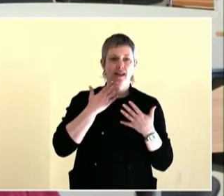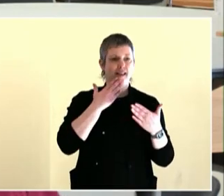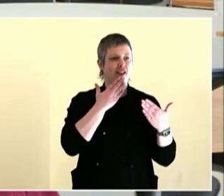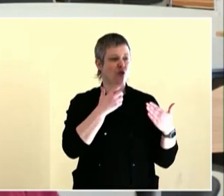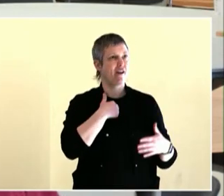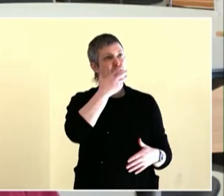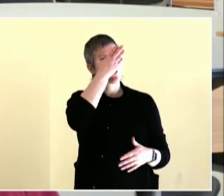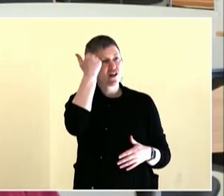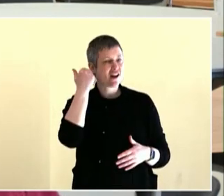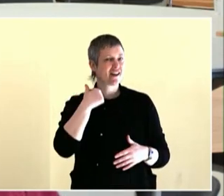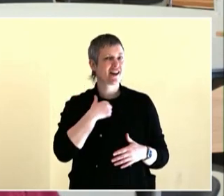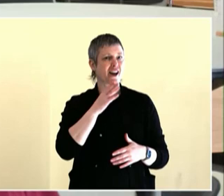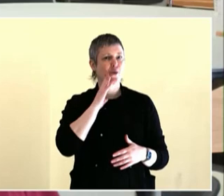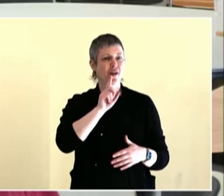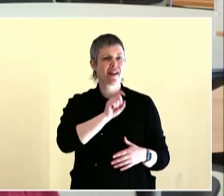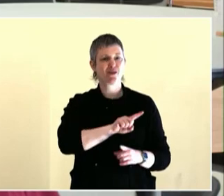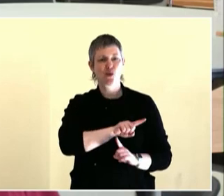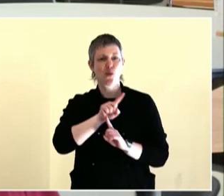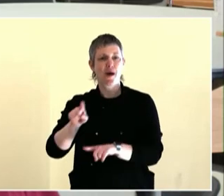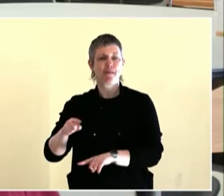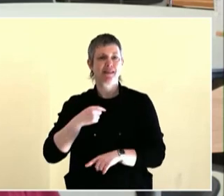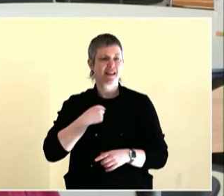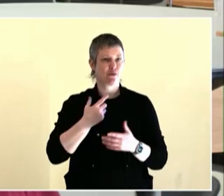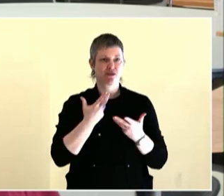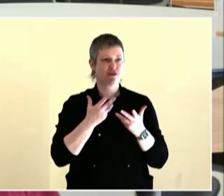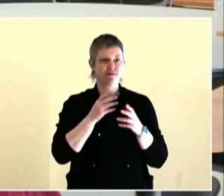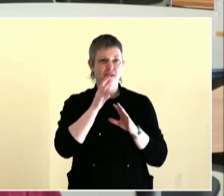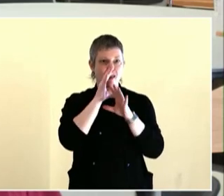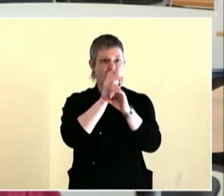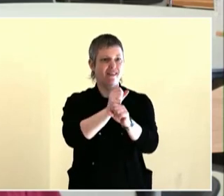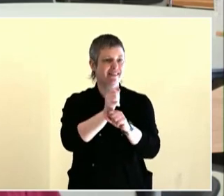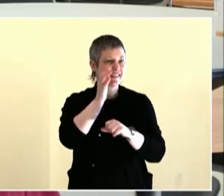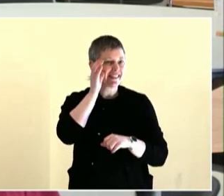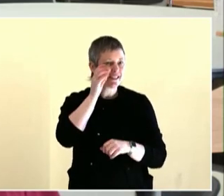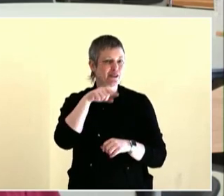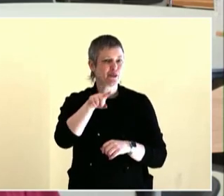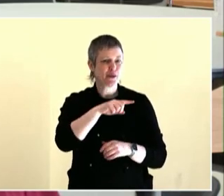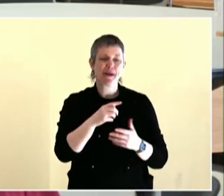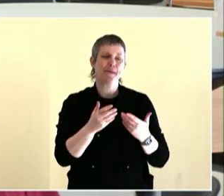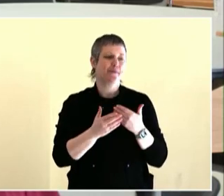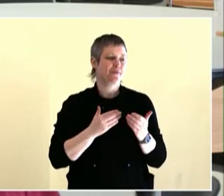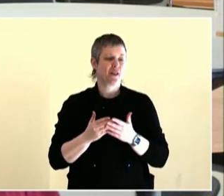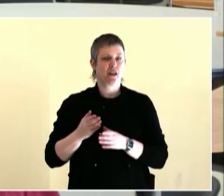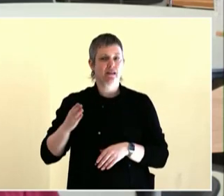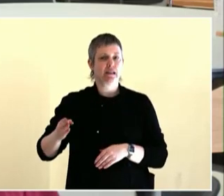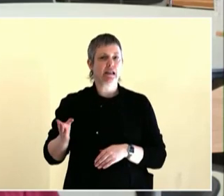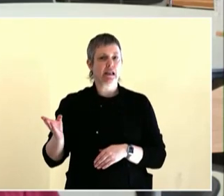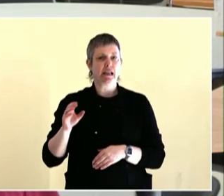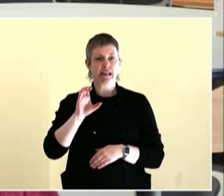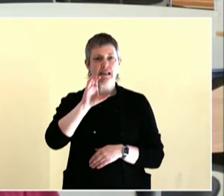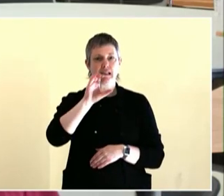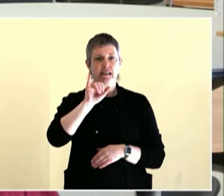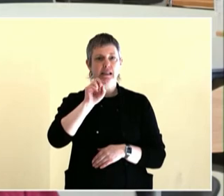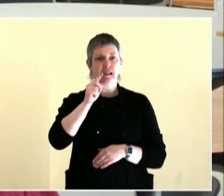like the whole city shut down, everybody was really into it, the candidates would like -- and their supporters would load up